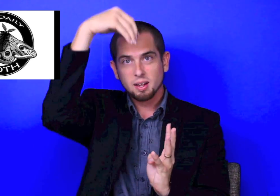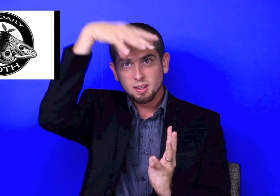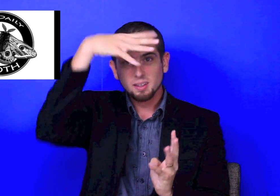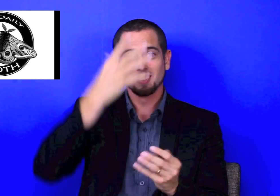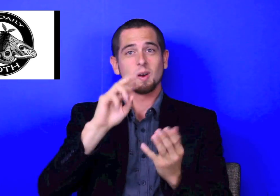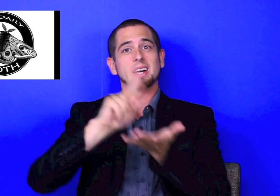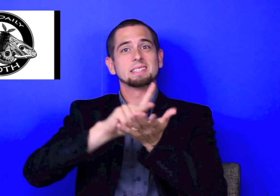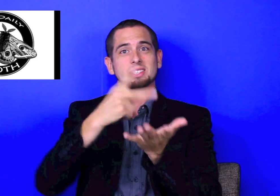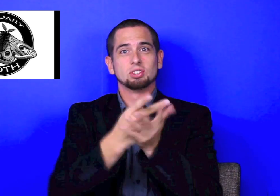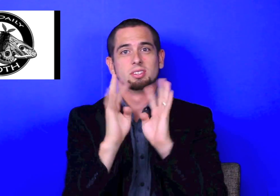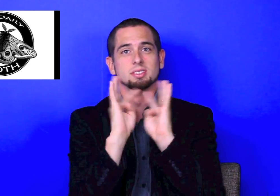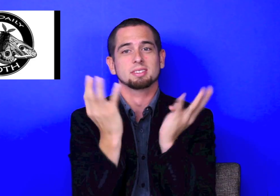Deaf people, when they are outside, in a circle, they must have a light source above them.